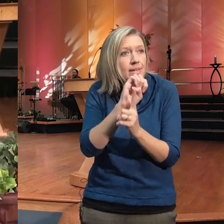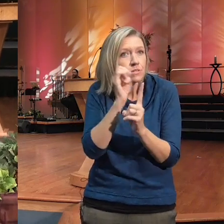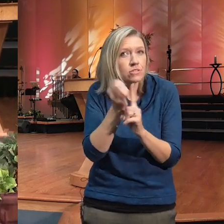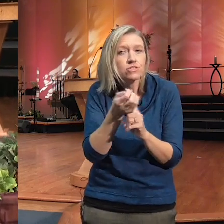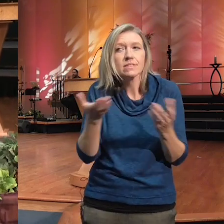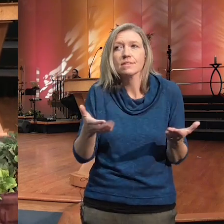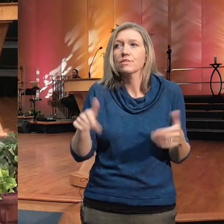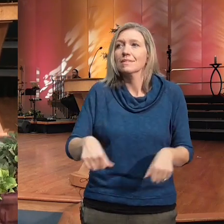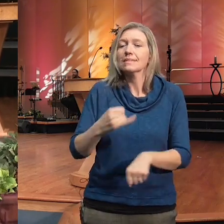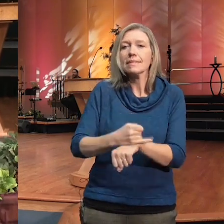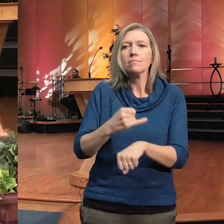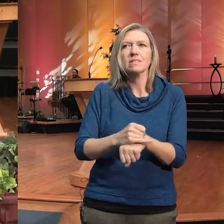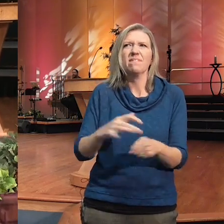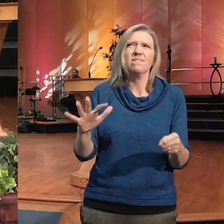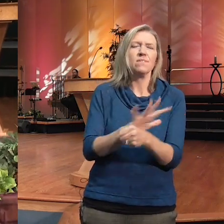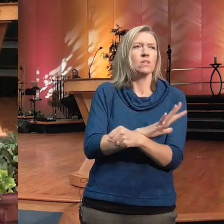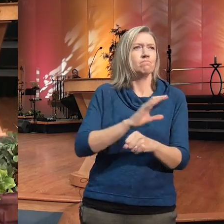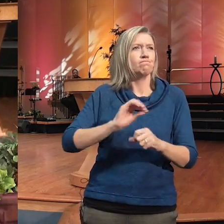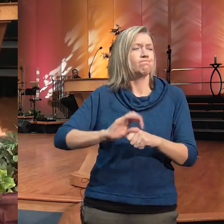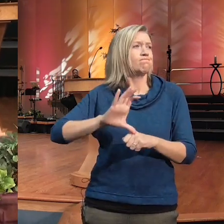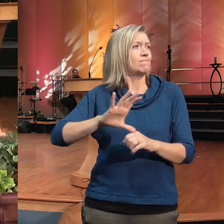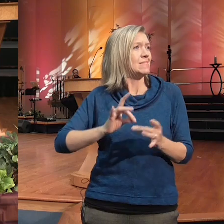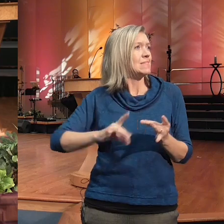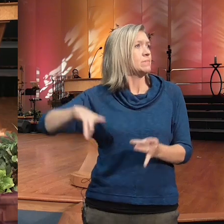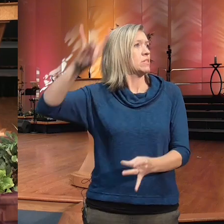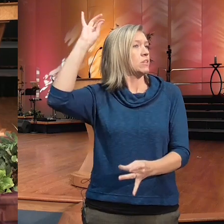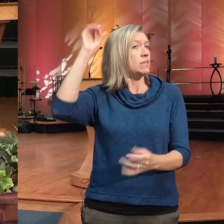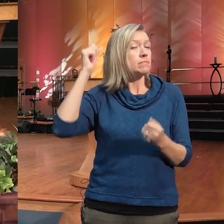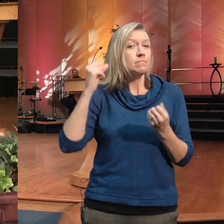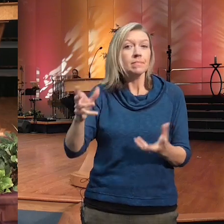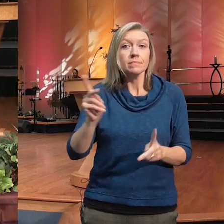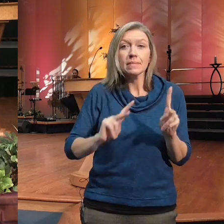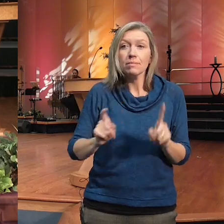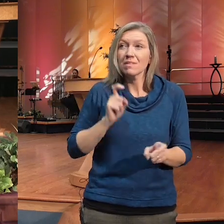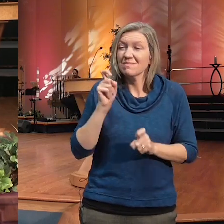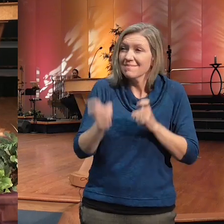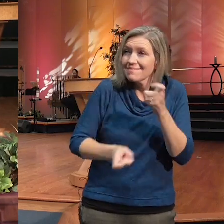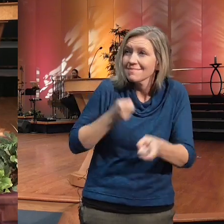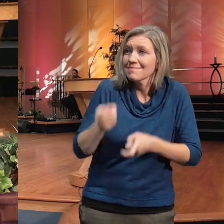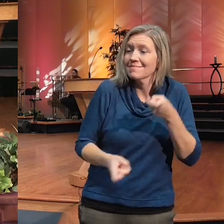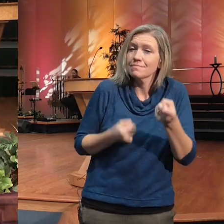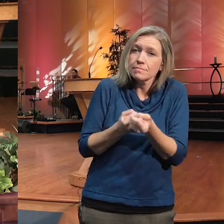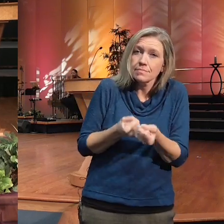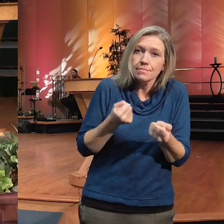the spirit of so many people who've contributed so much to this place and we have some some news